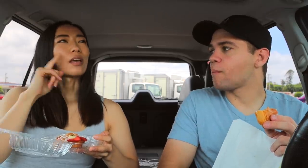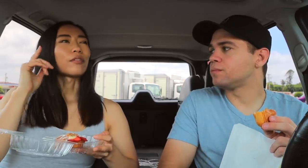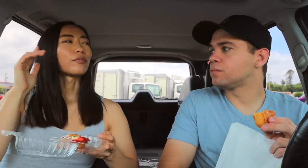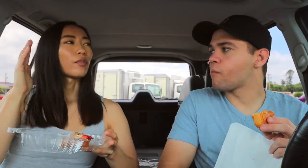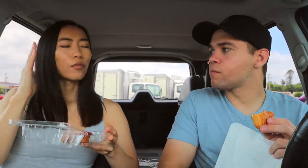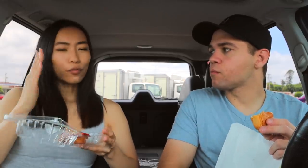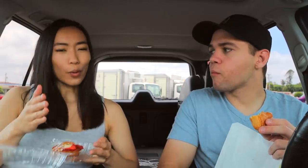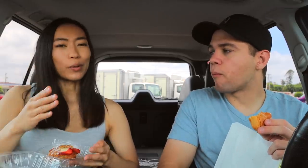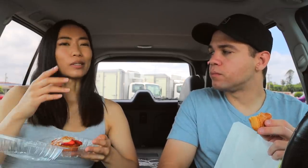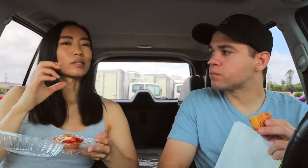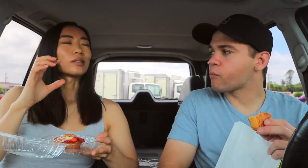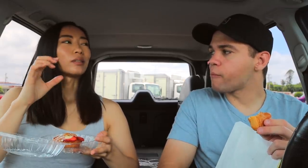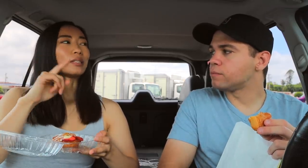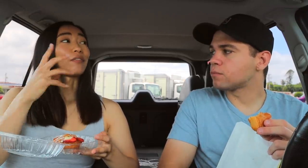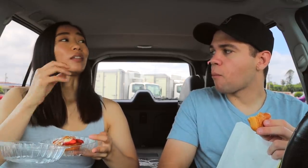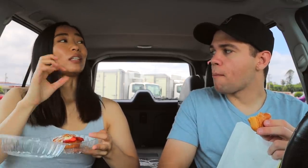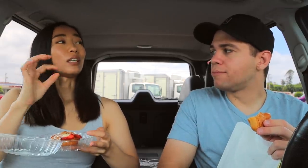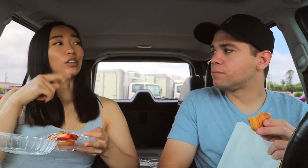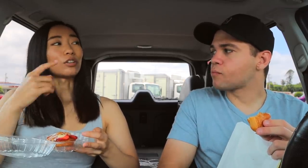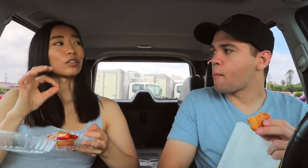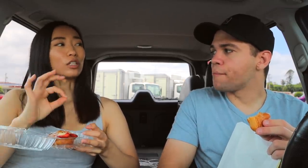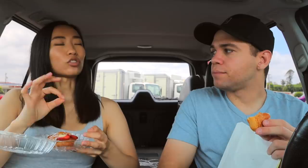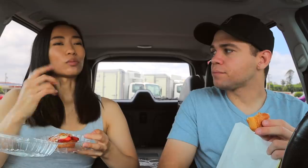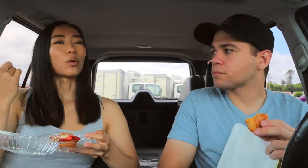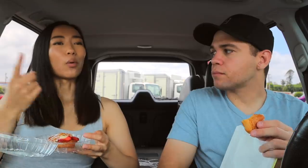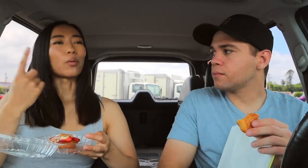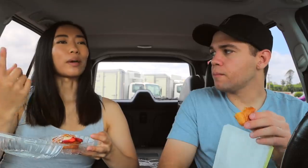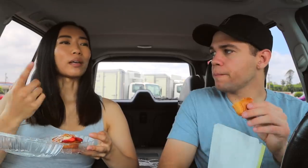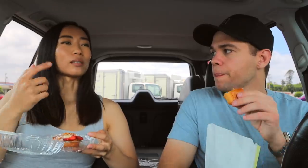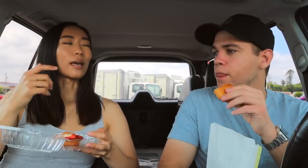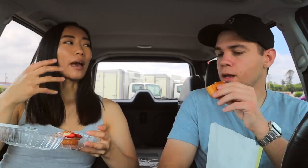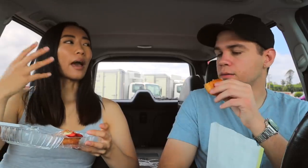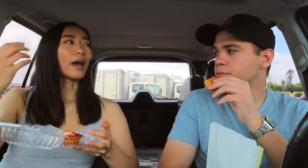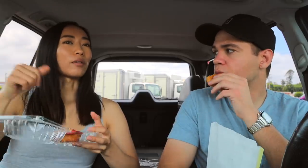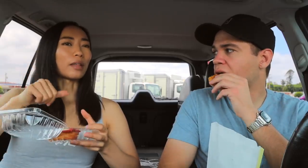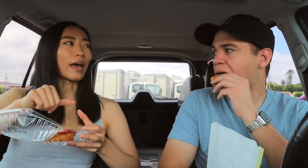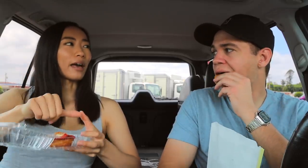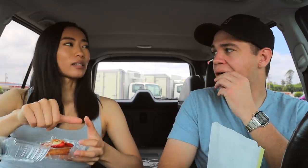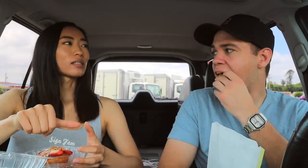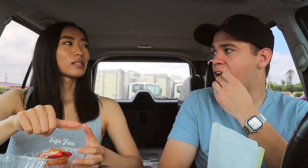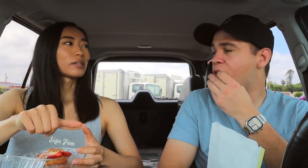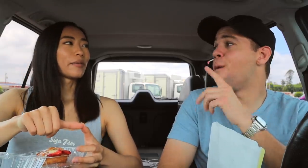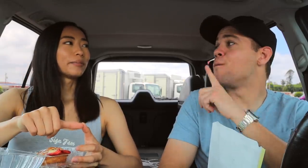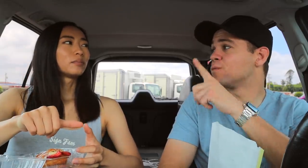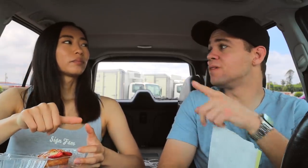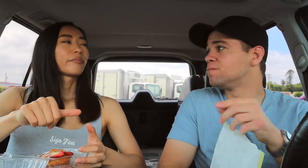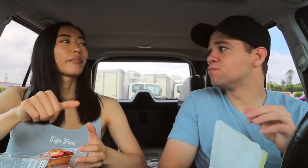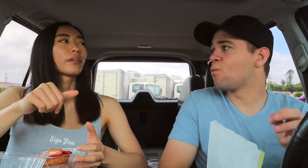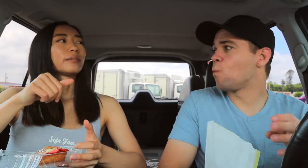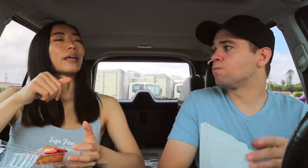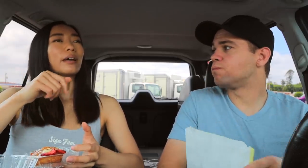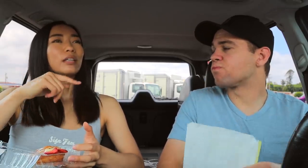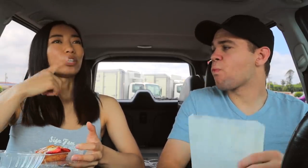deaf-focused, deaf and hearing relationships always outlast. Really? Yeah.